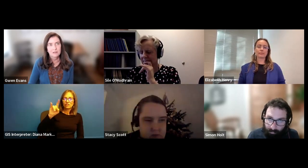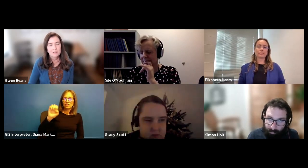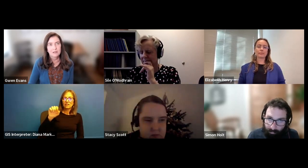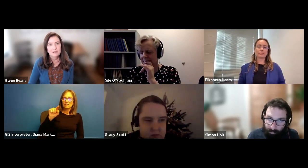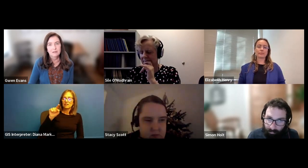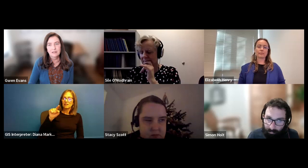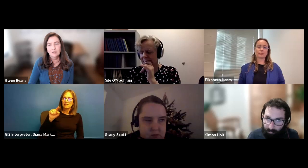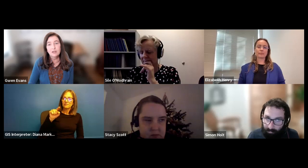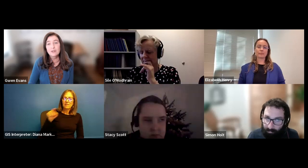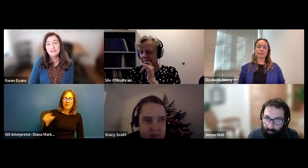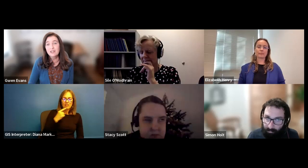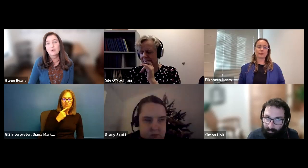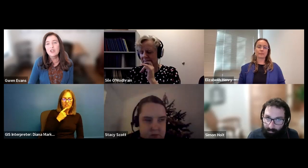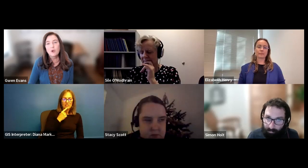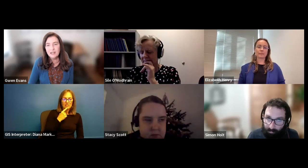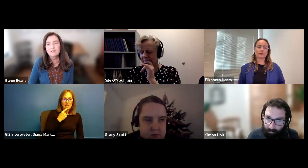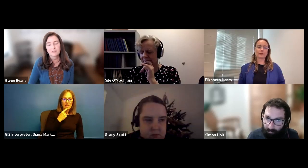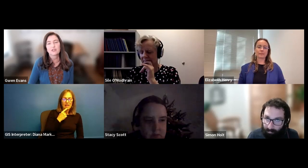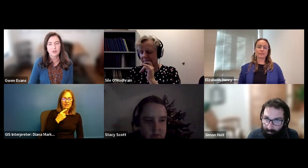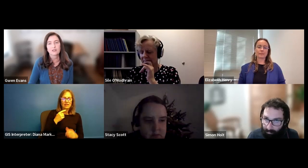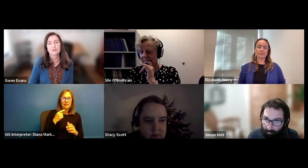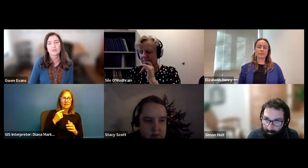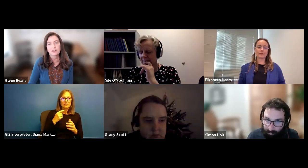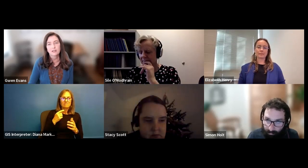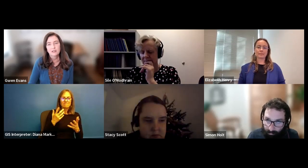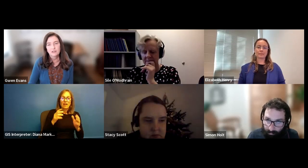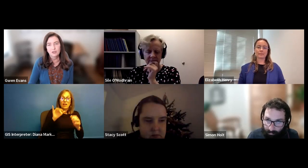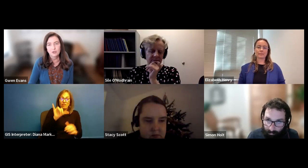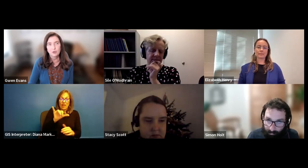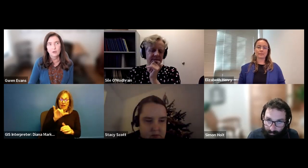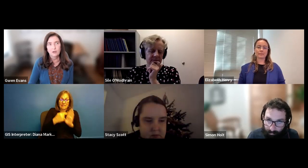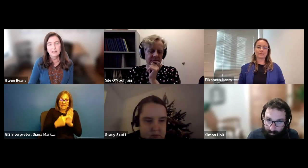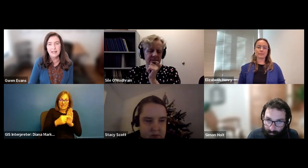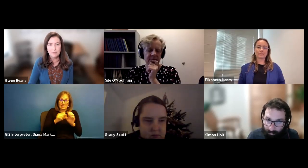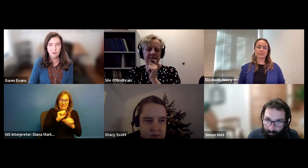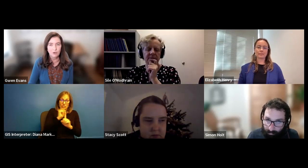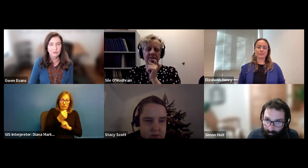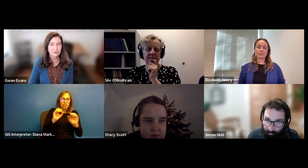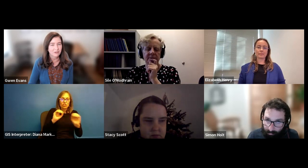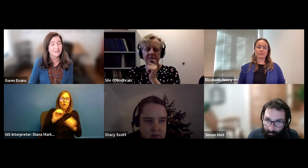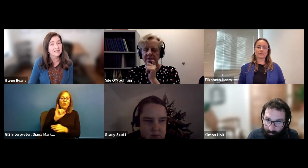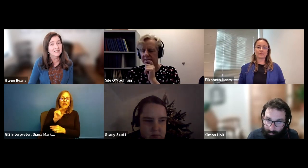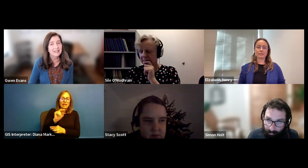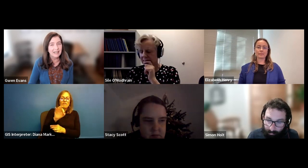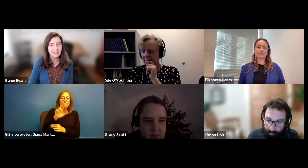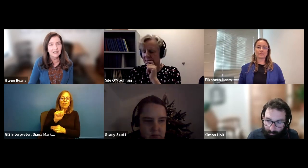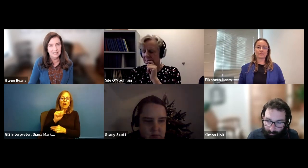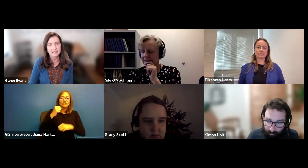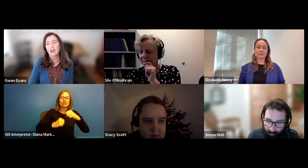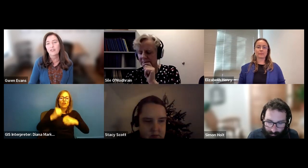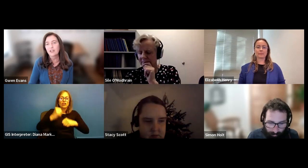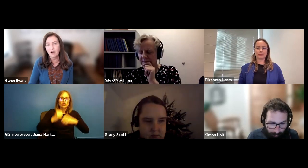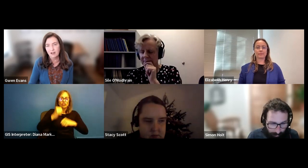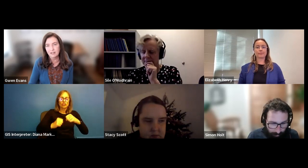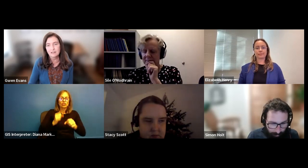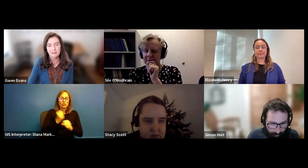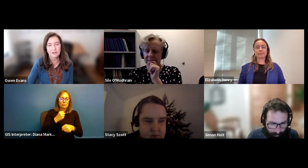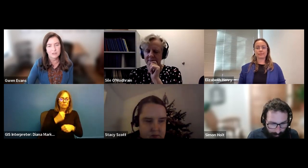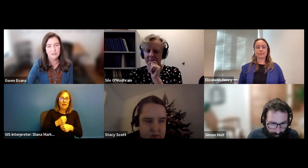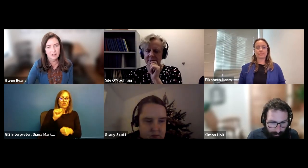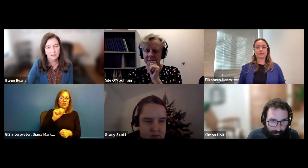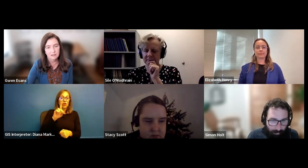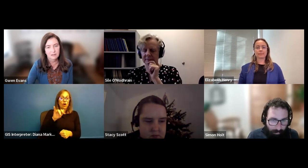Gwen Evans: uh it it was. There was no infrastructure to enable sort of scaling the audit, I would say,